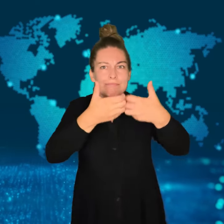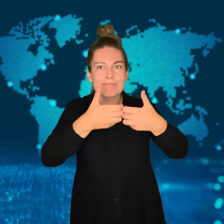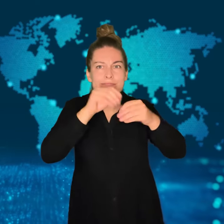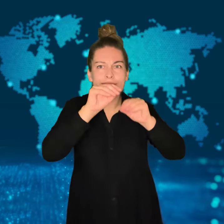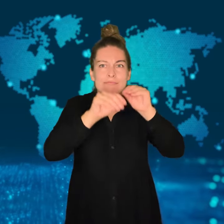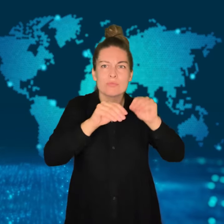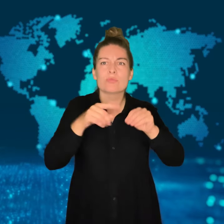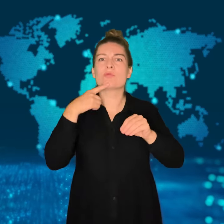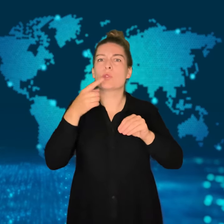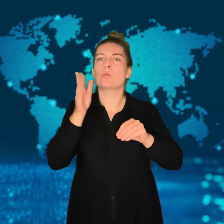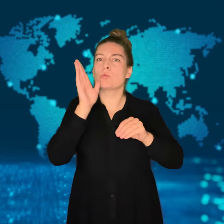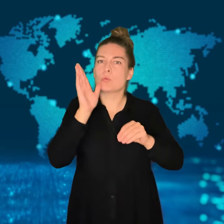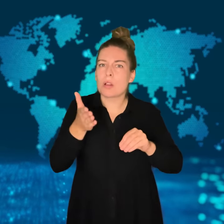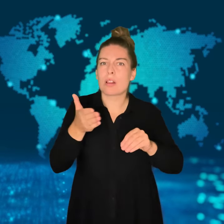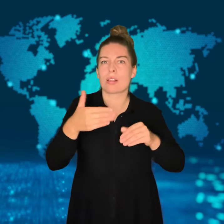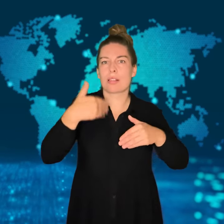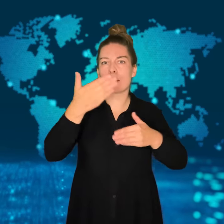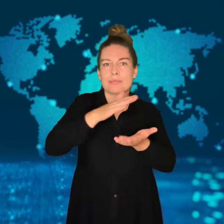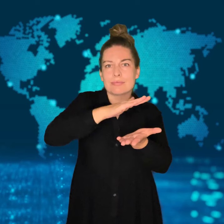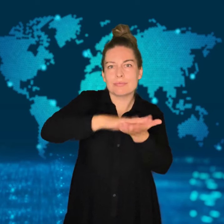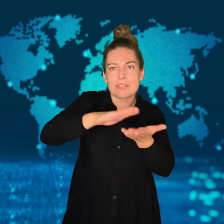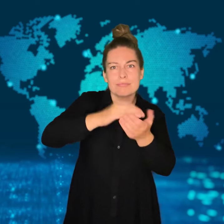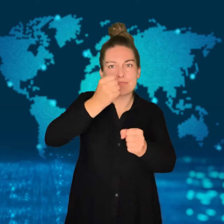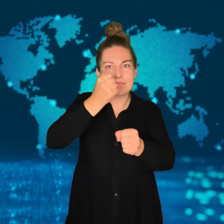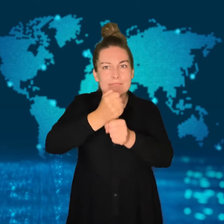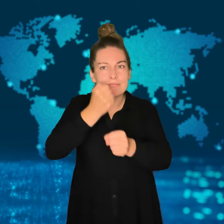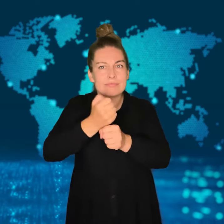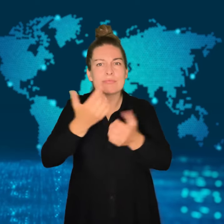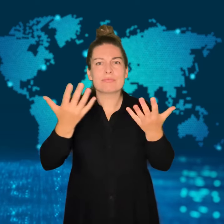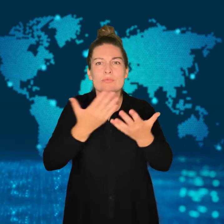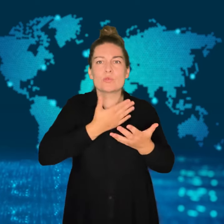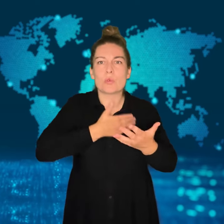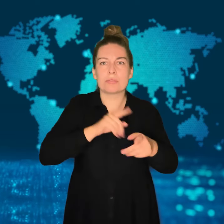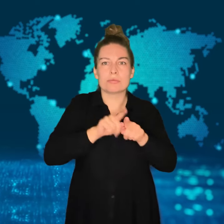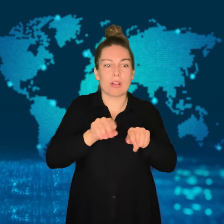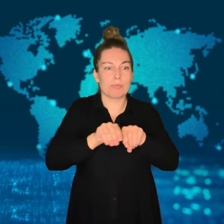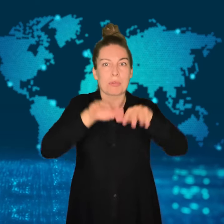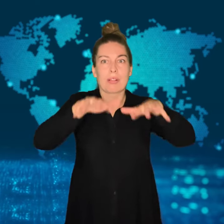Assurances were given to other wineries,